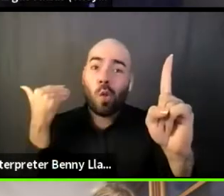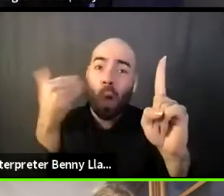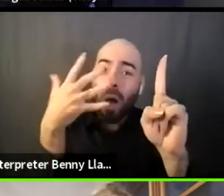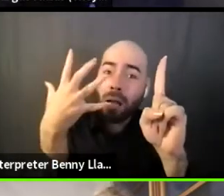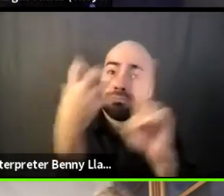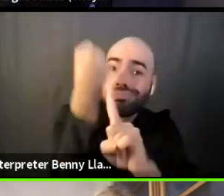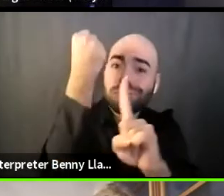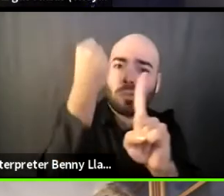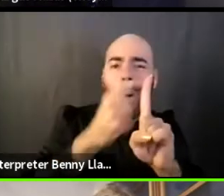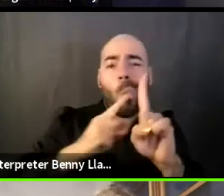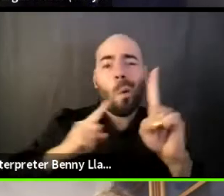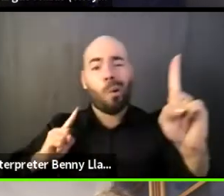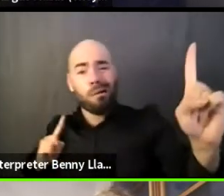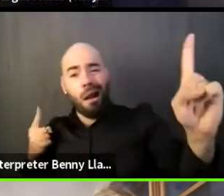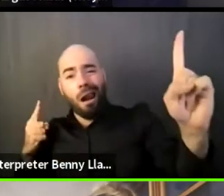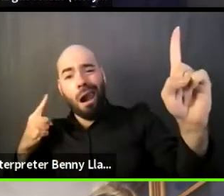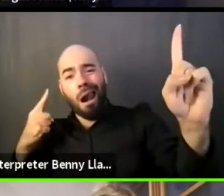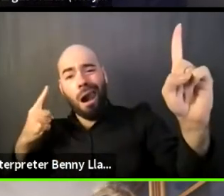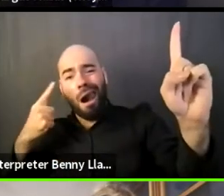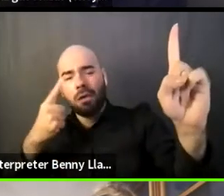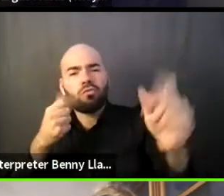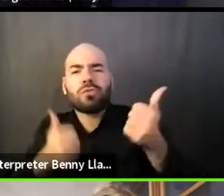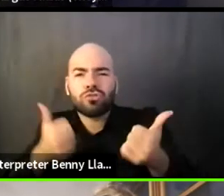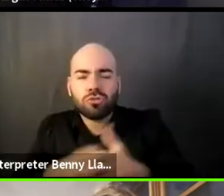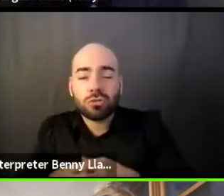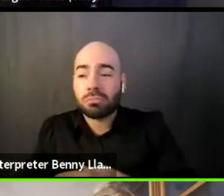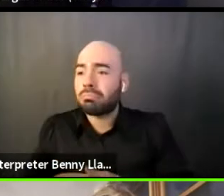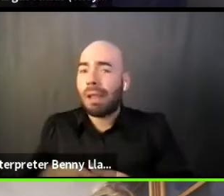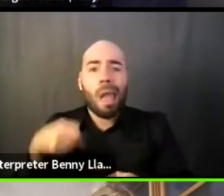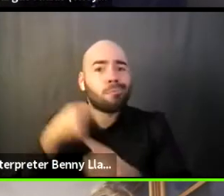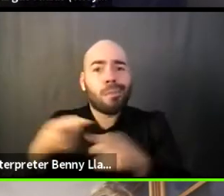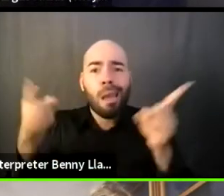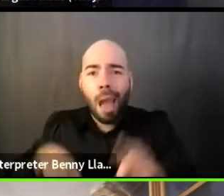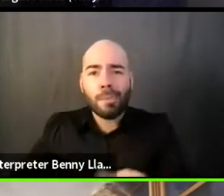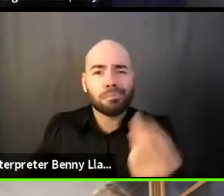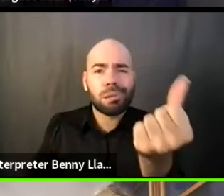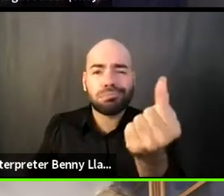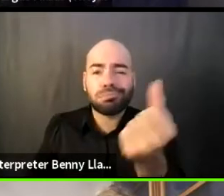It's not going to happen overnight, but changes can be made.